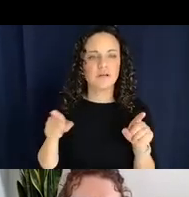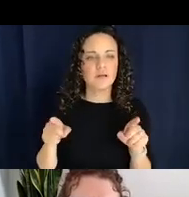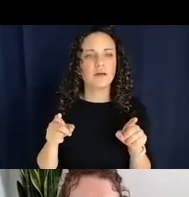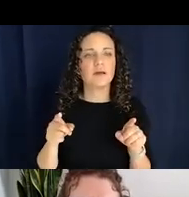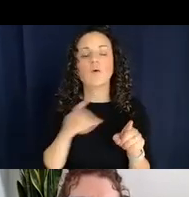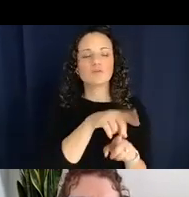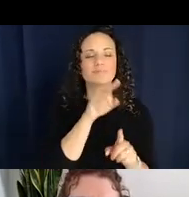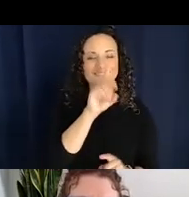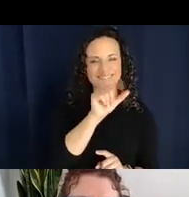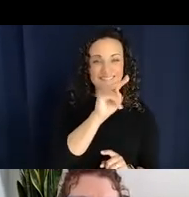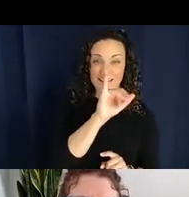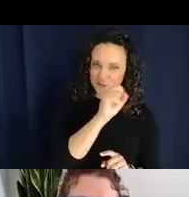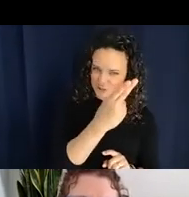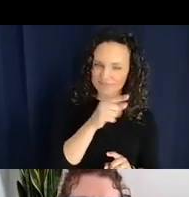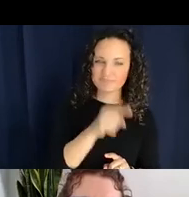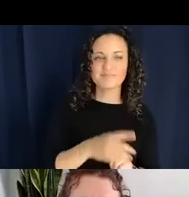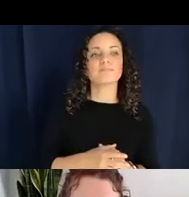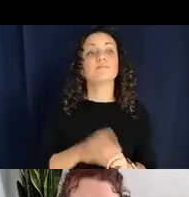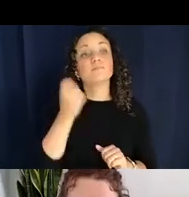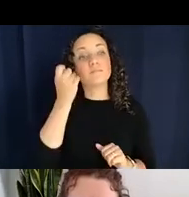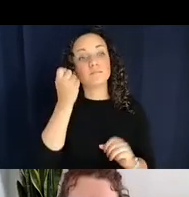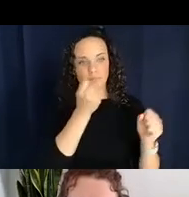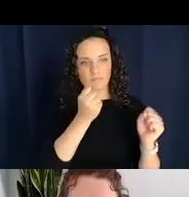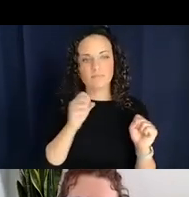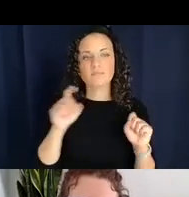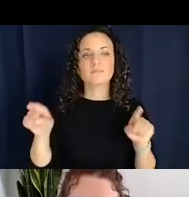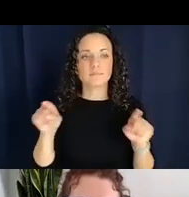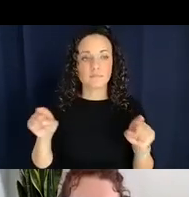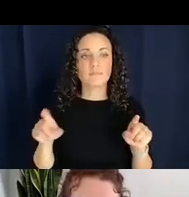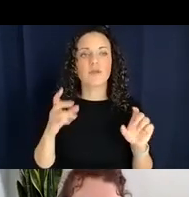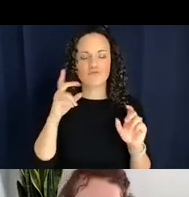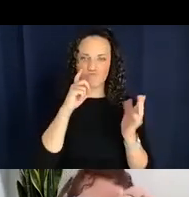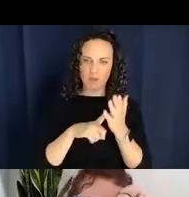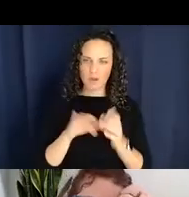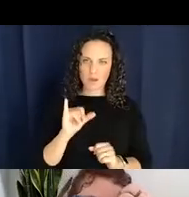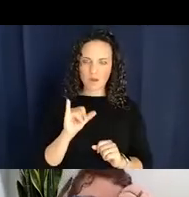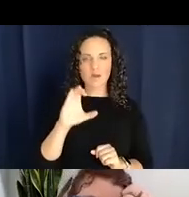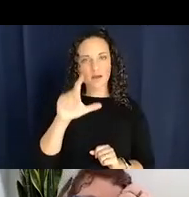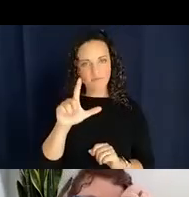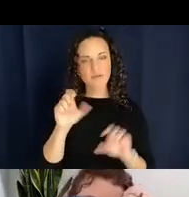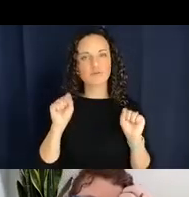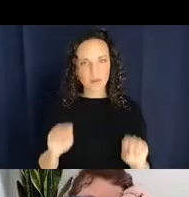recognized that you could classify these classifiers into three main categories. They call them